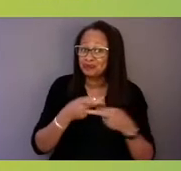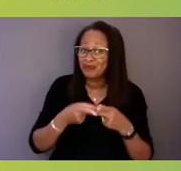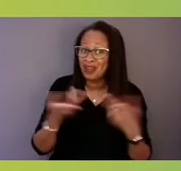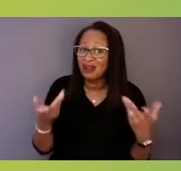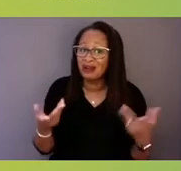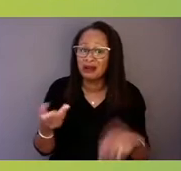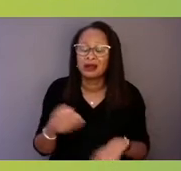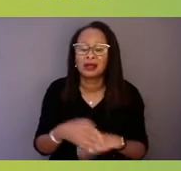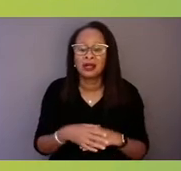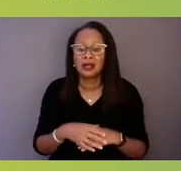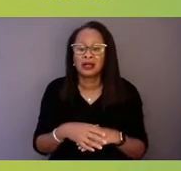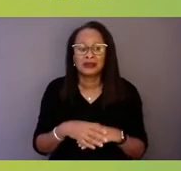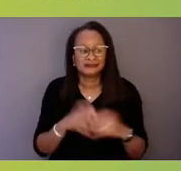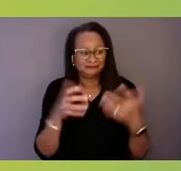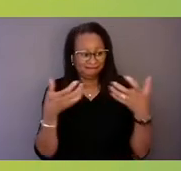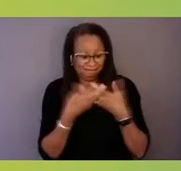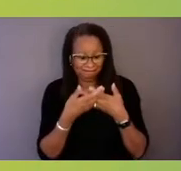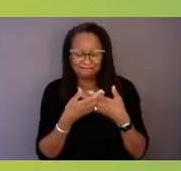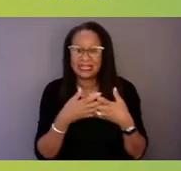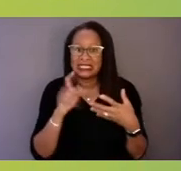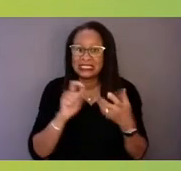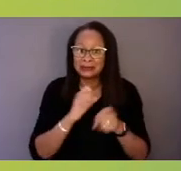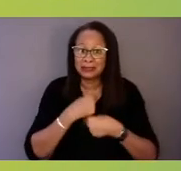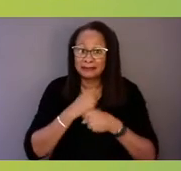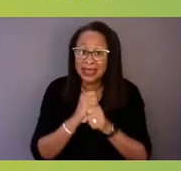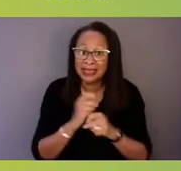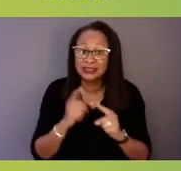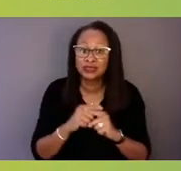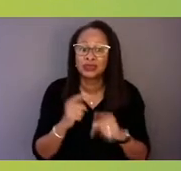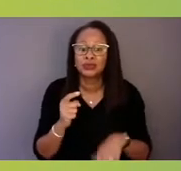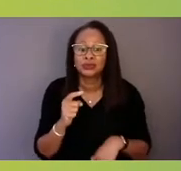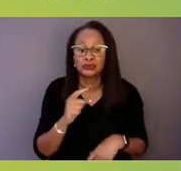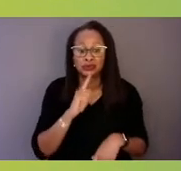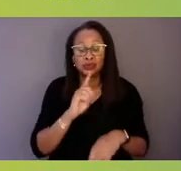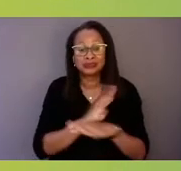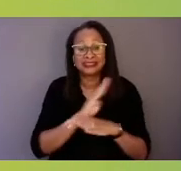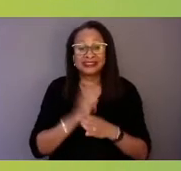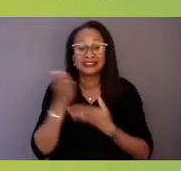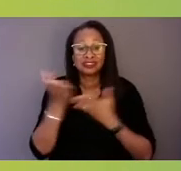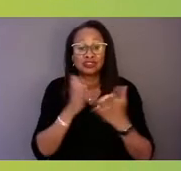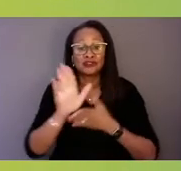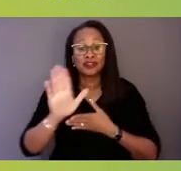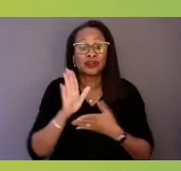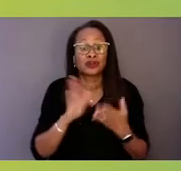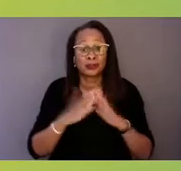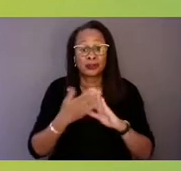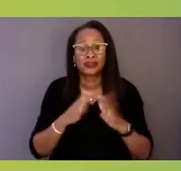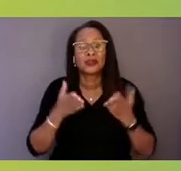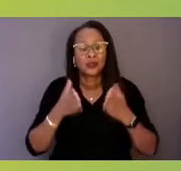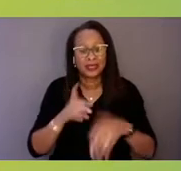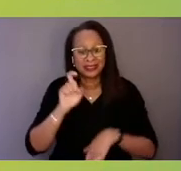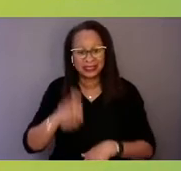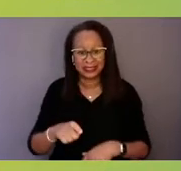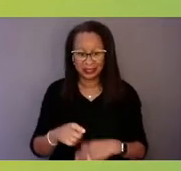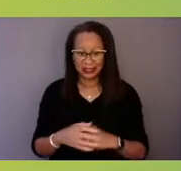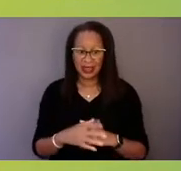that have to be made in order to really serve their communities the way that they need to? And I think that's the piece that people need,